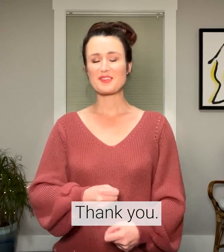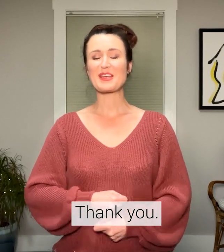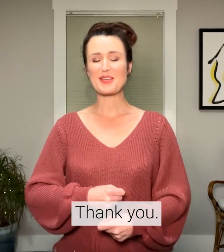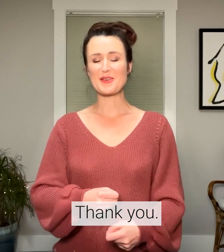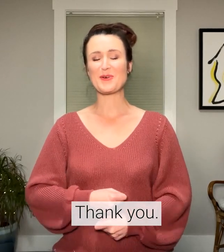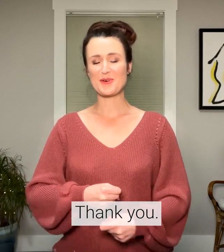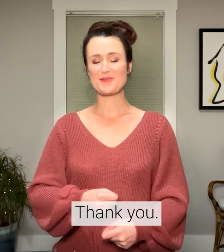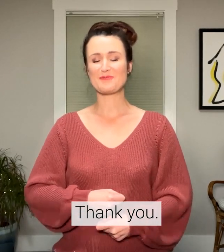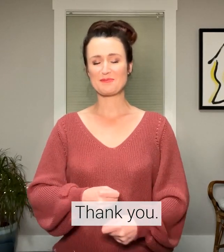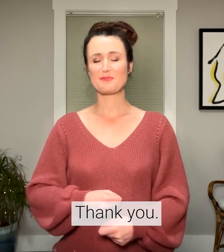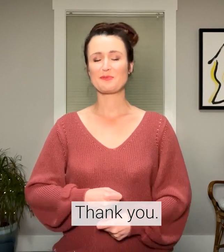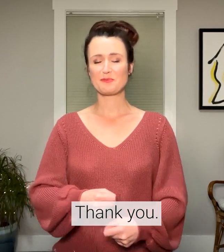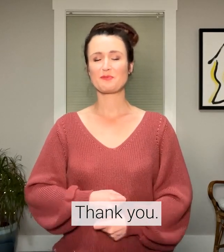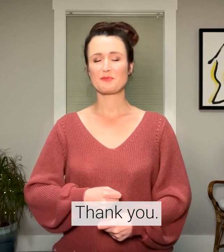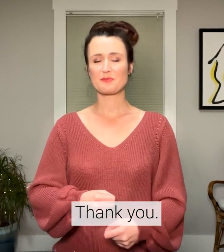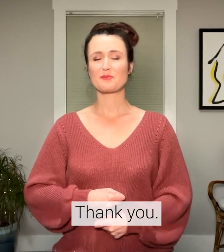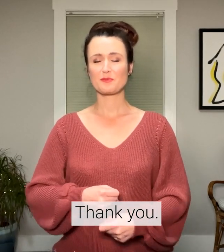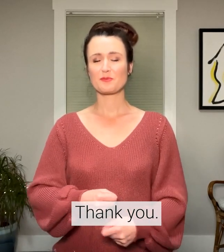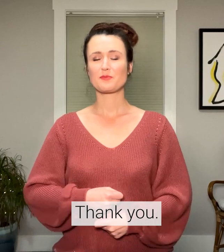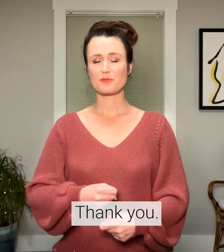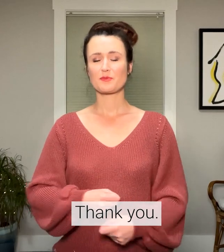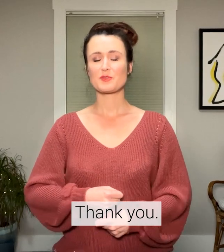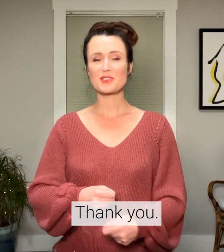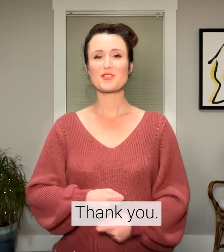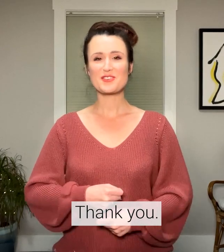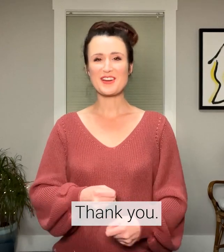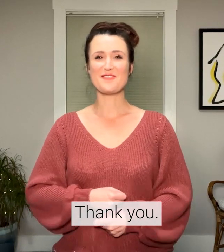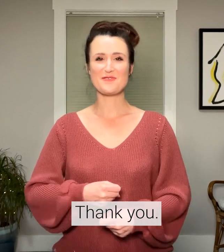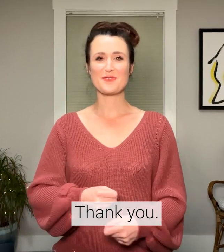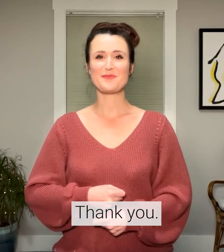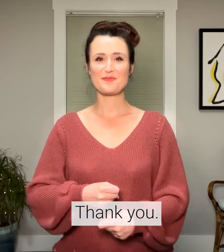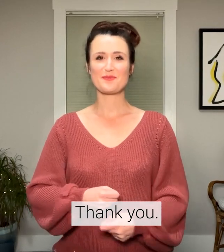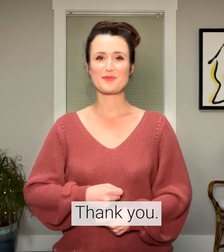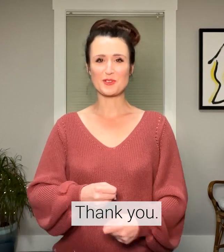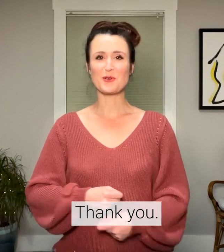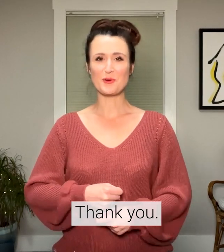Thank you, to yourself, to you.